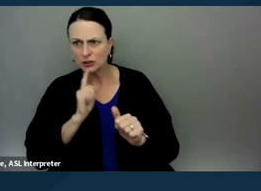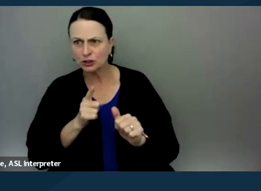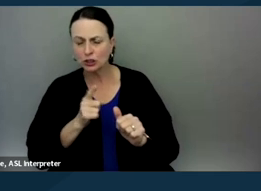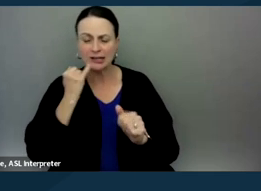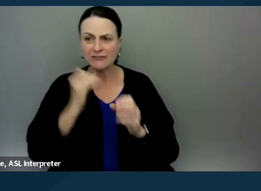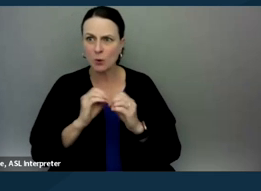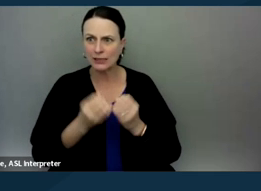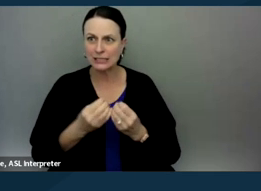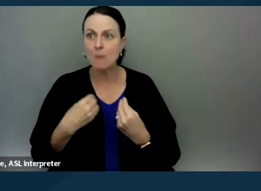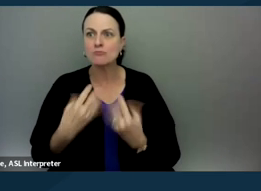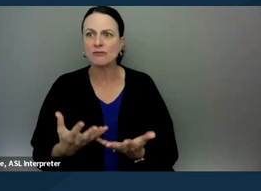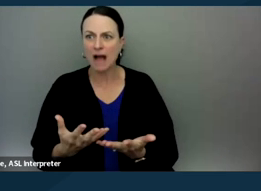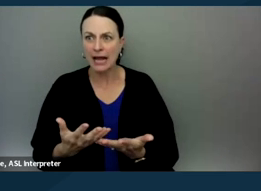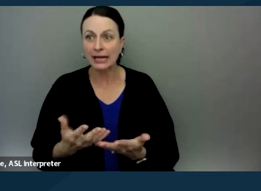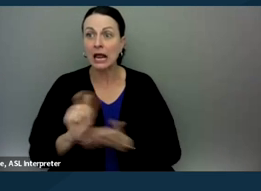actually providing legal advice